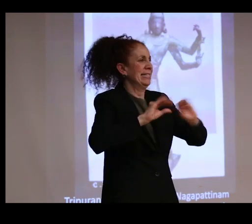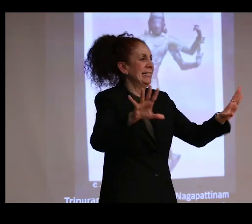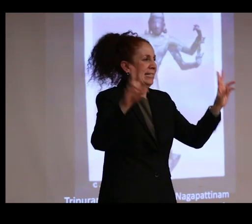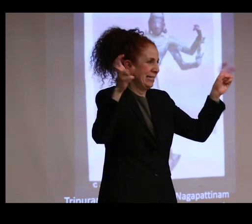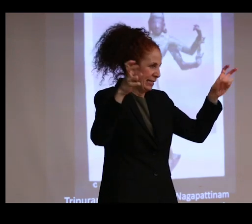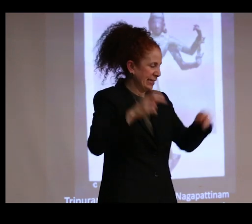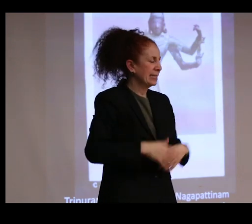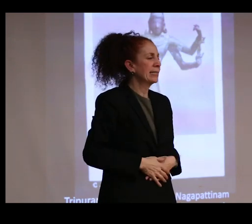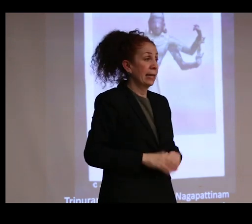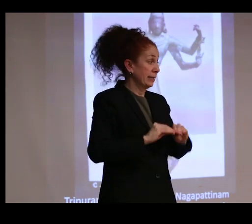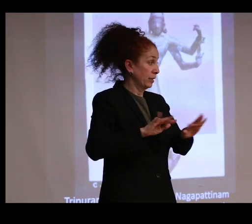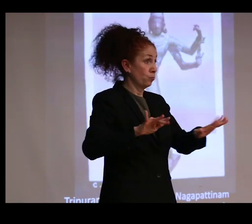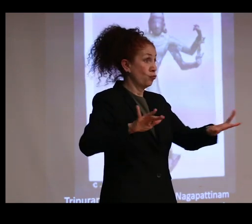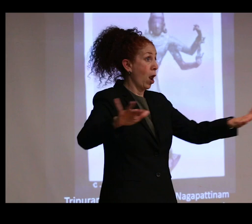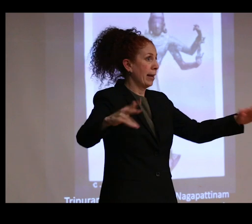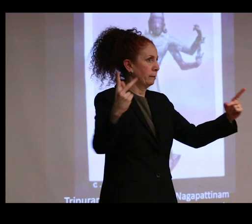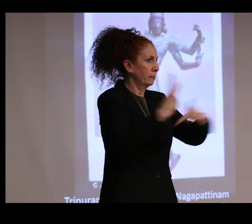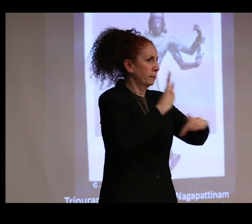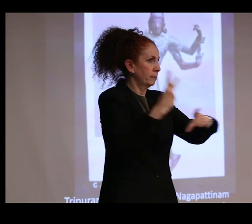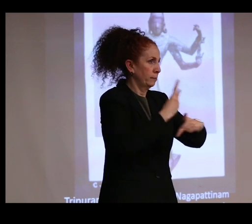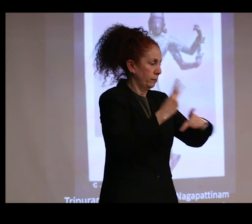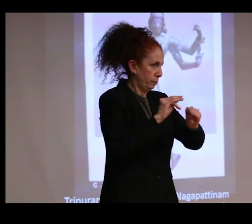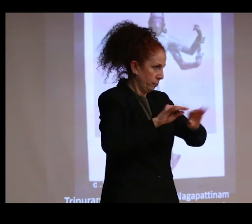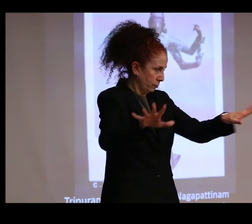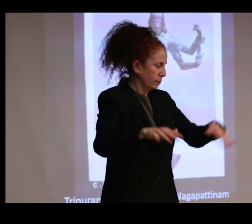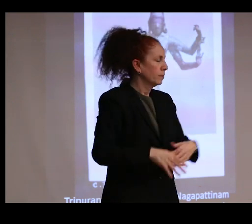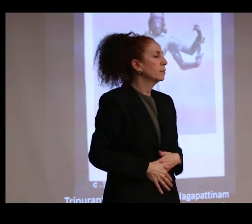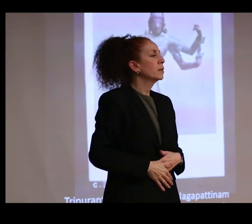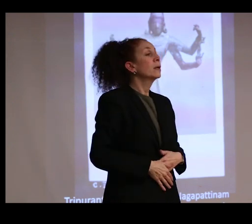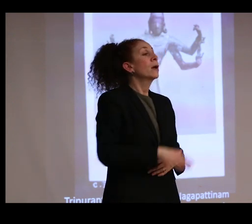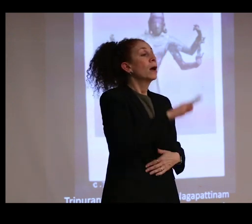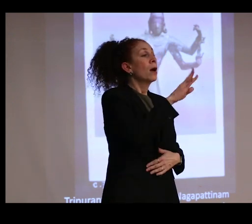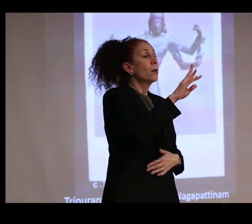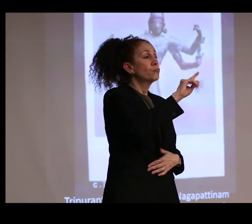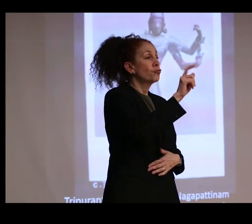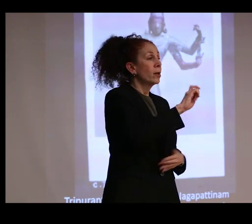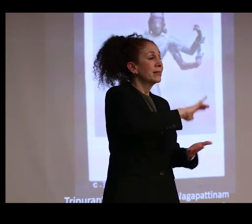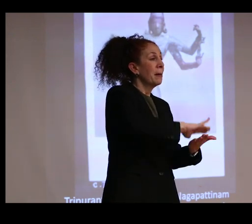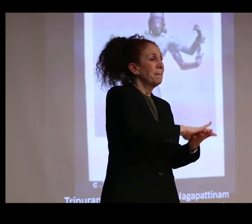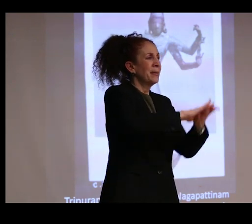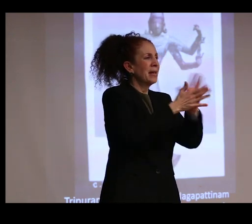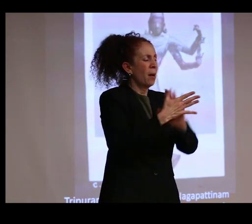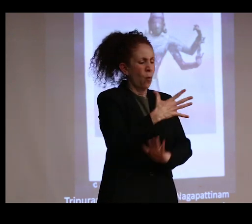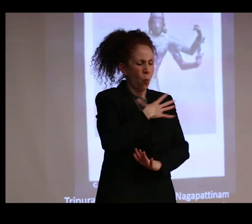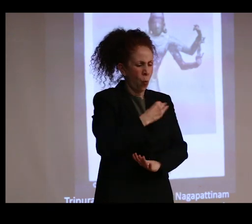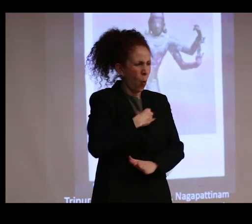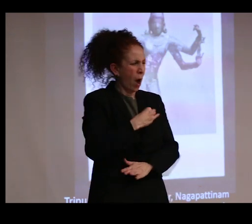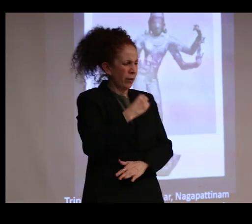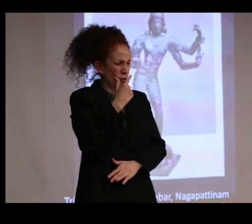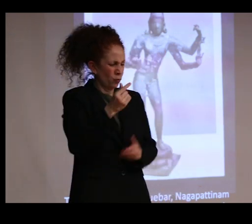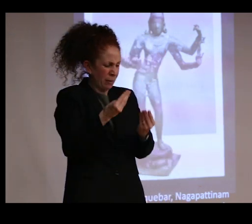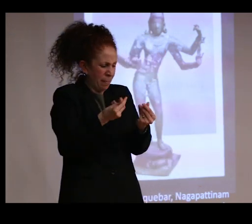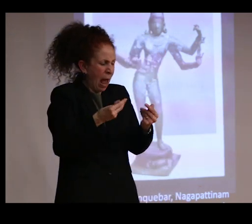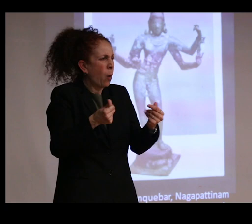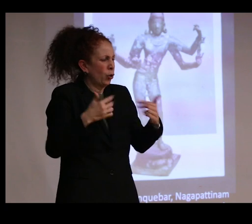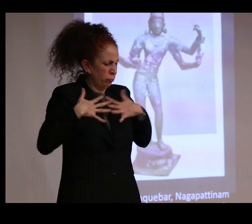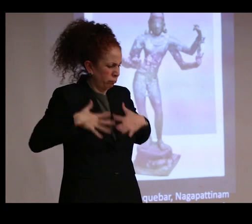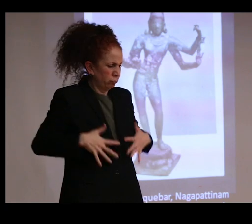was spreading by degrees and was converting bronze into amorphous whitish green powder, a creeping or malignant